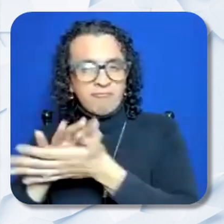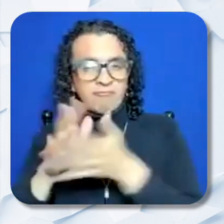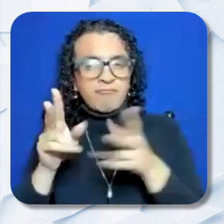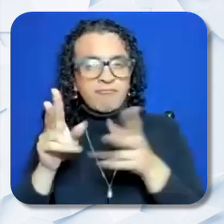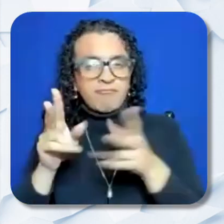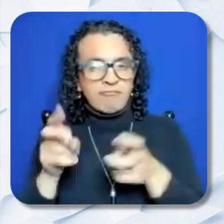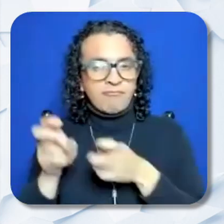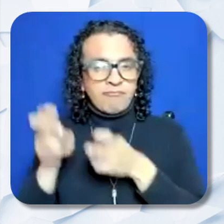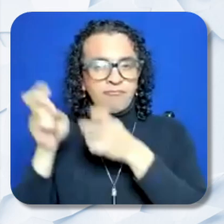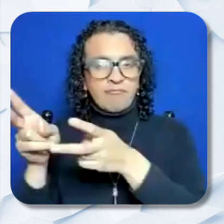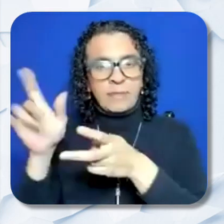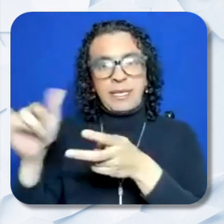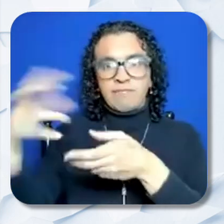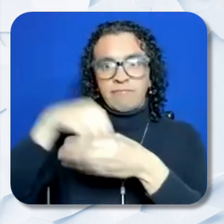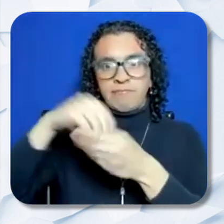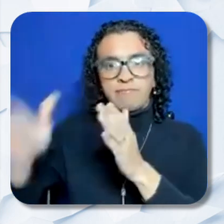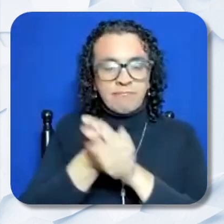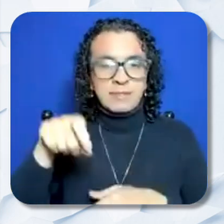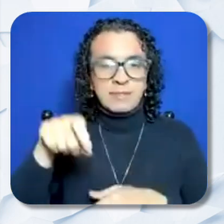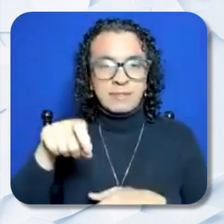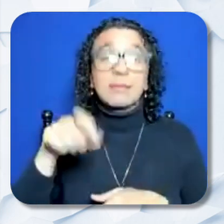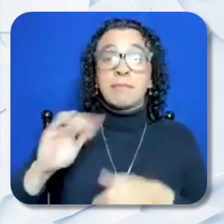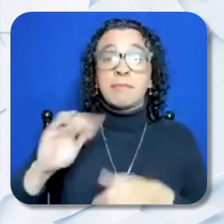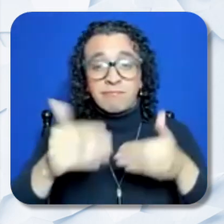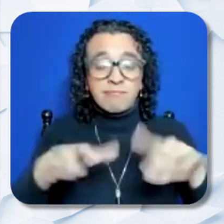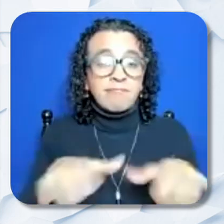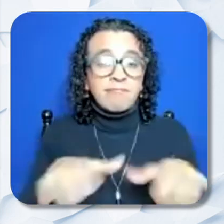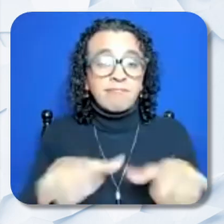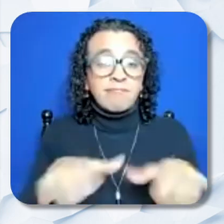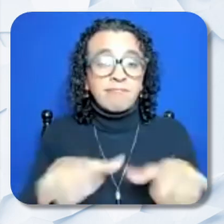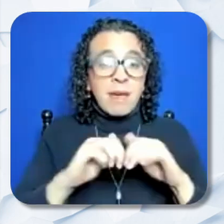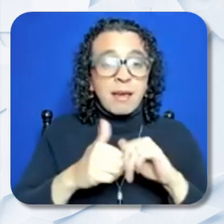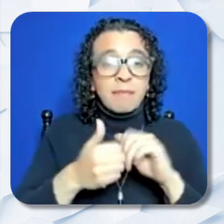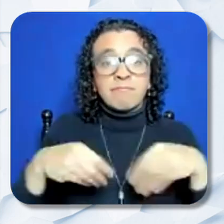package. The application process is conducted by providing a PDF Containing the information